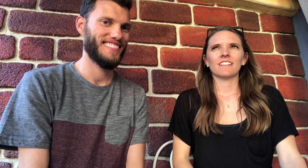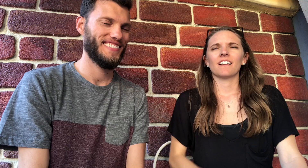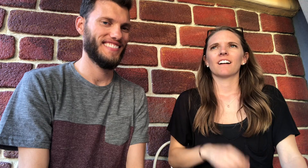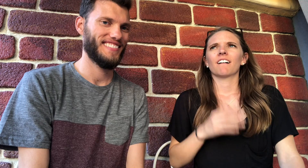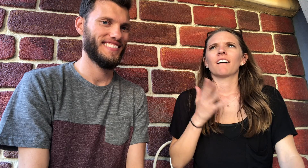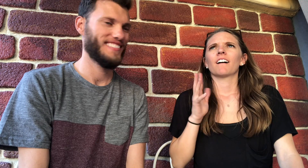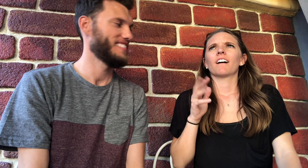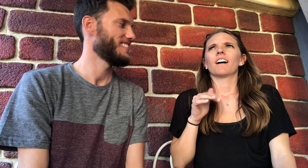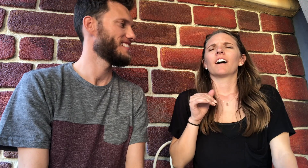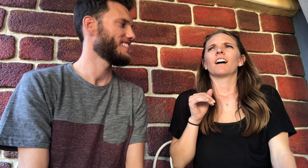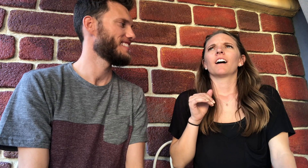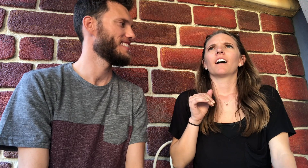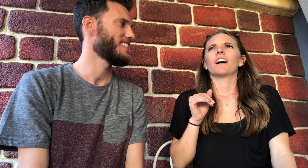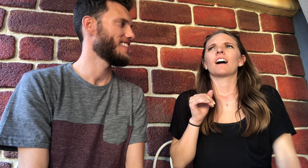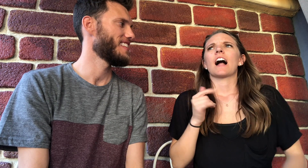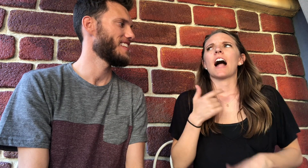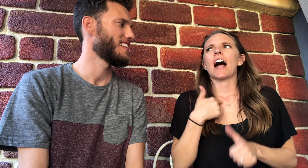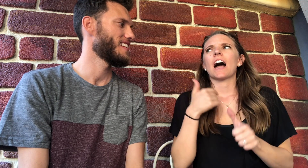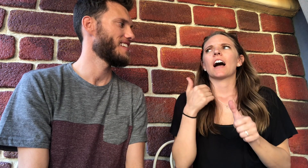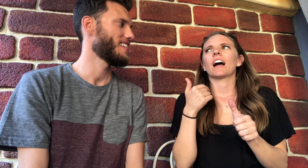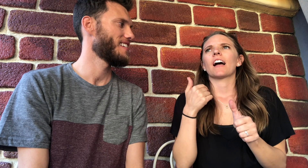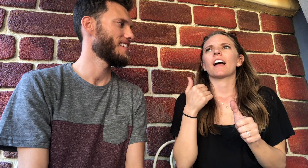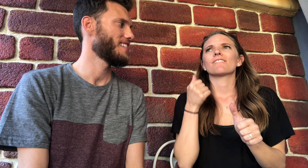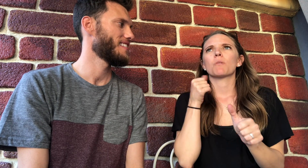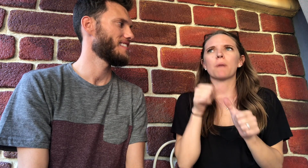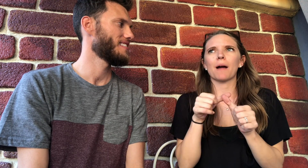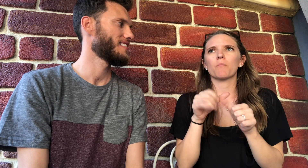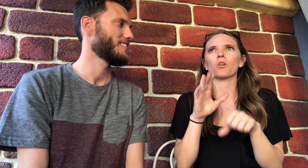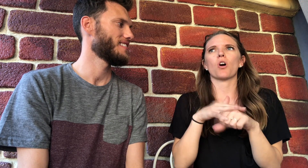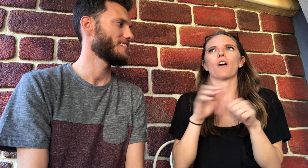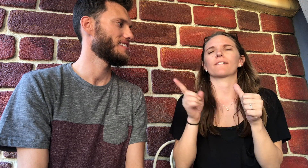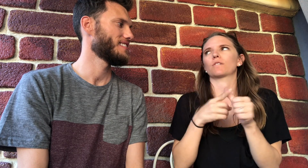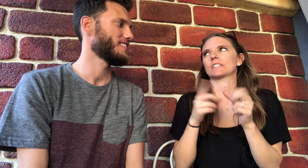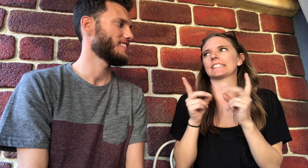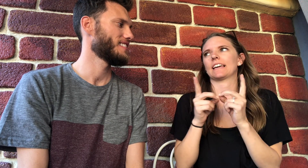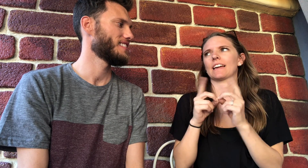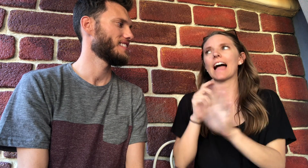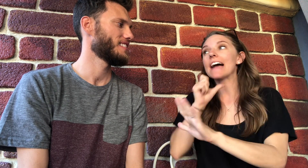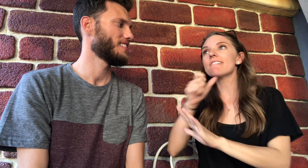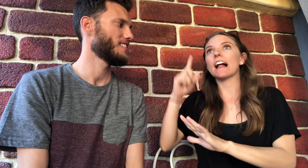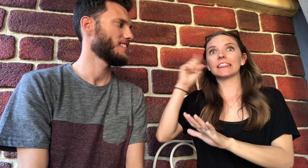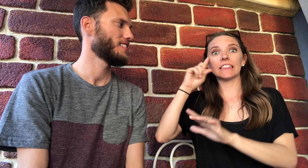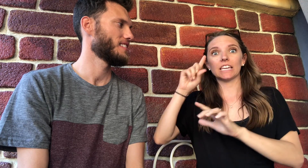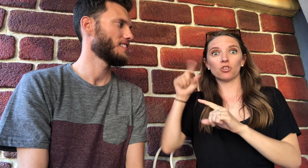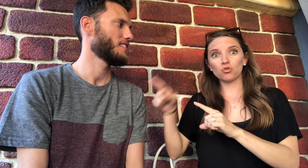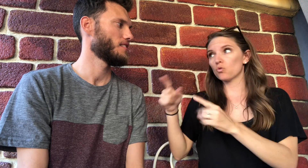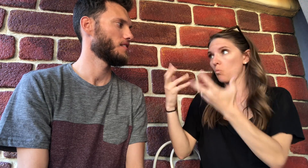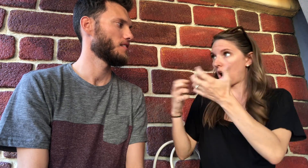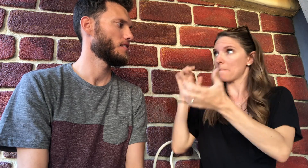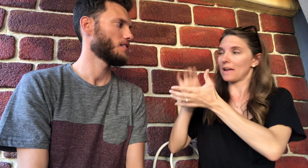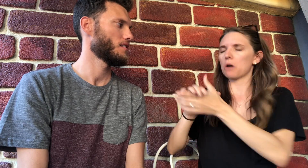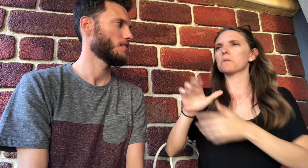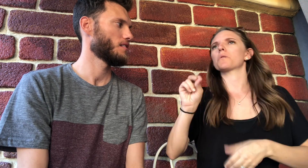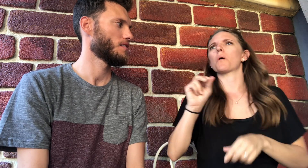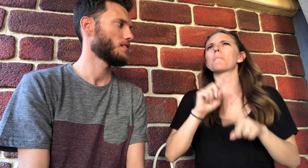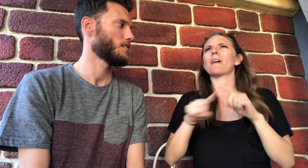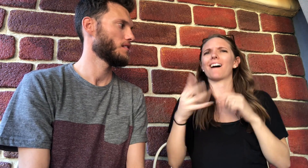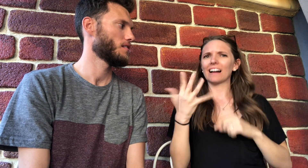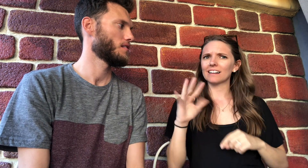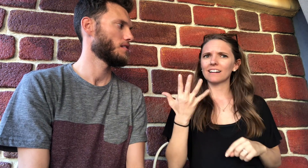um I remember on our first date I didn't think I wanted to marry you then but